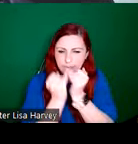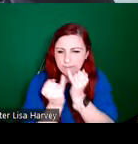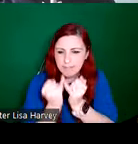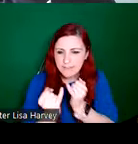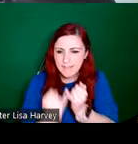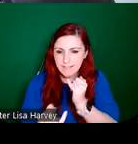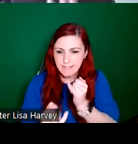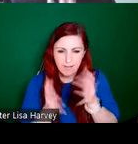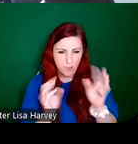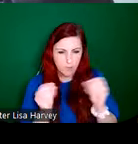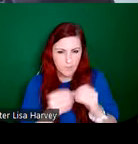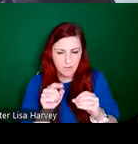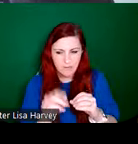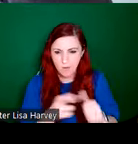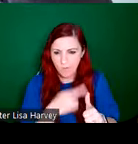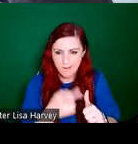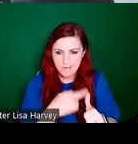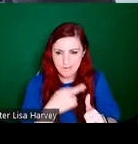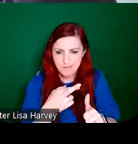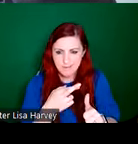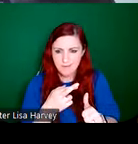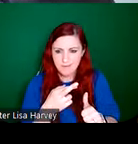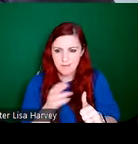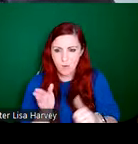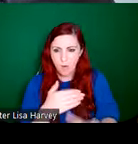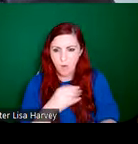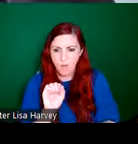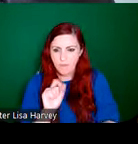mentioned that all of the different studios are getting behind as part of the